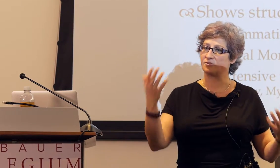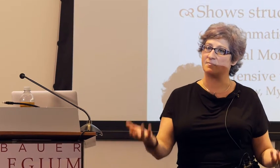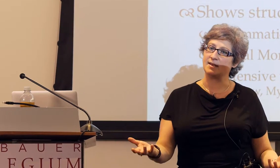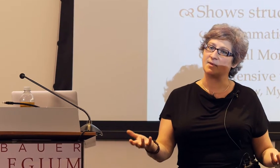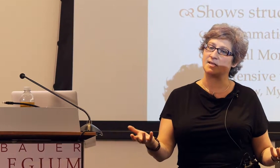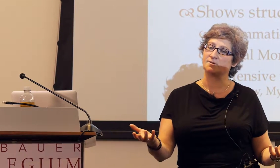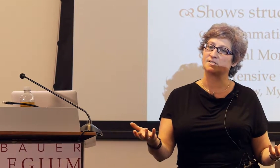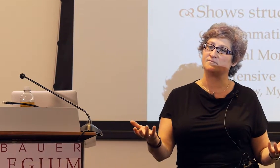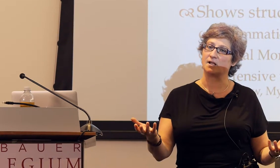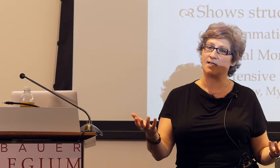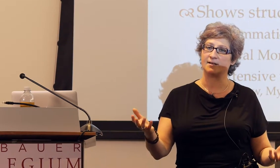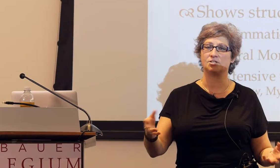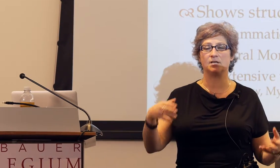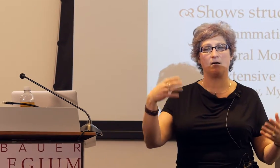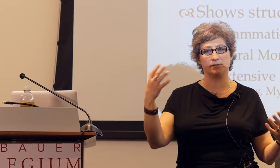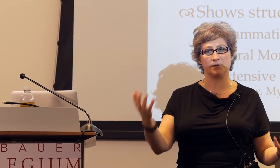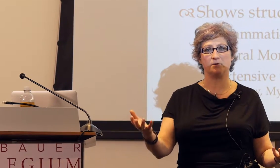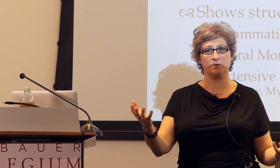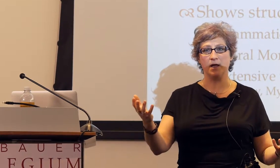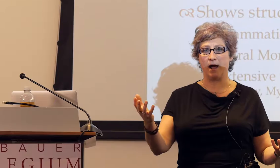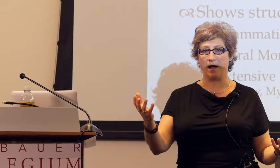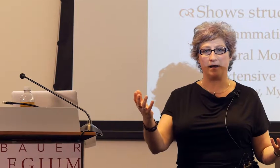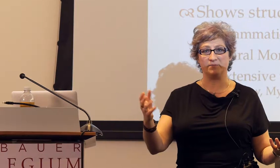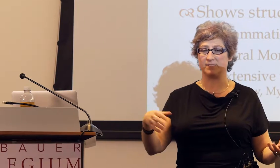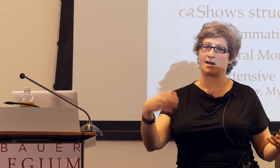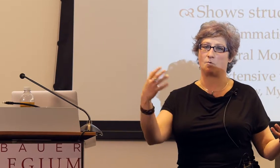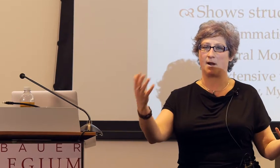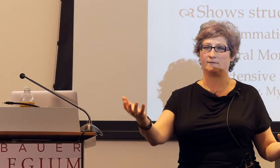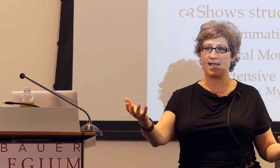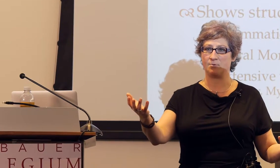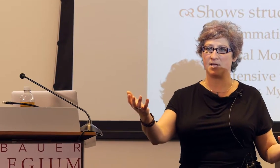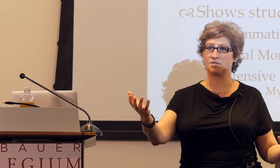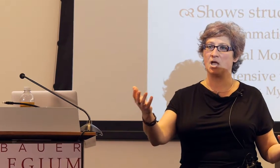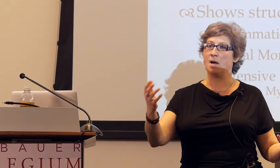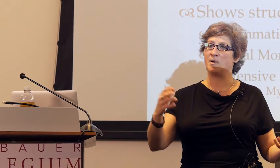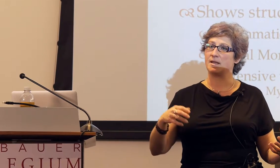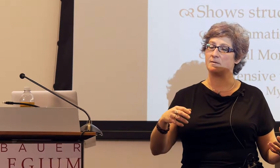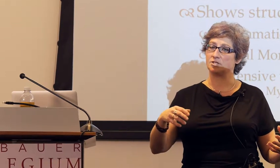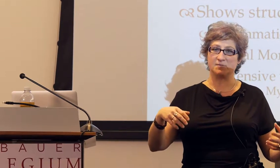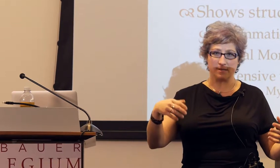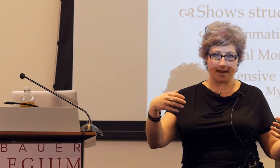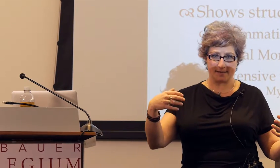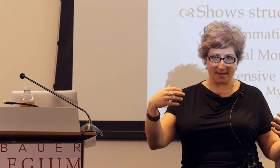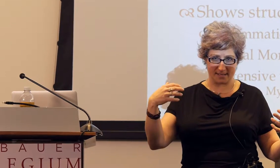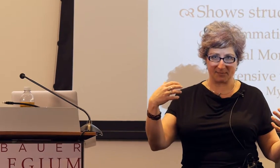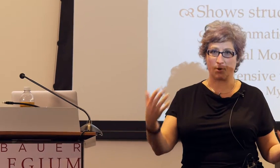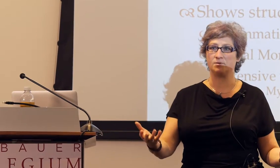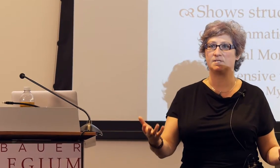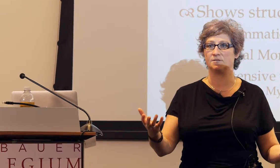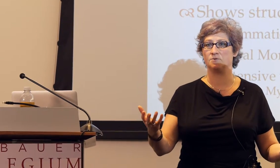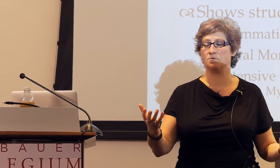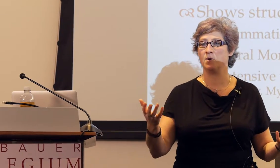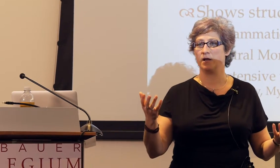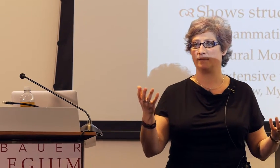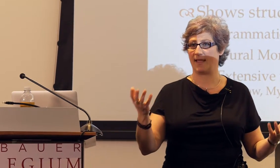after many, many years of neglect. She also did not acquire language, but she was not exposed to language.